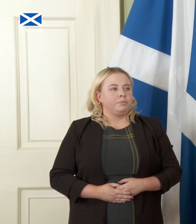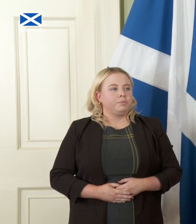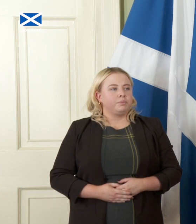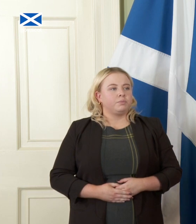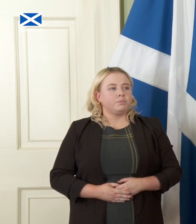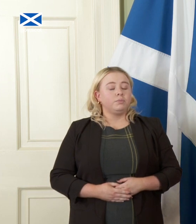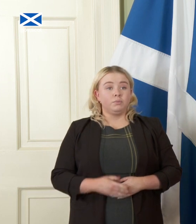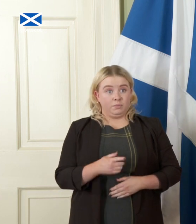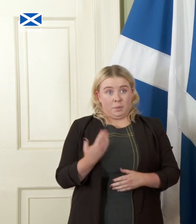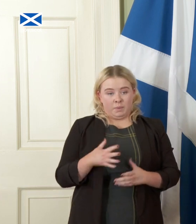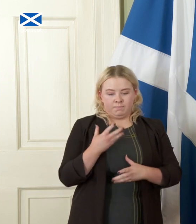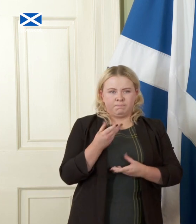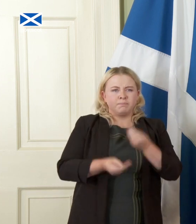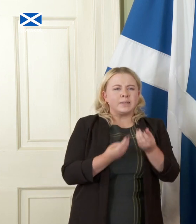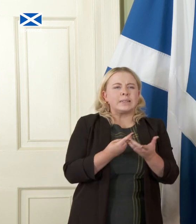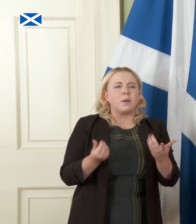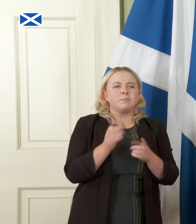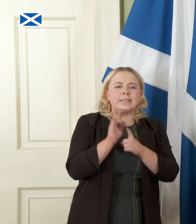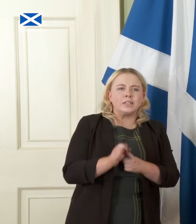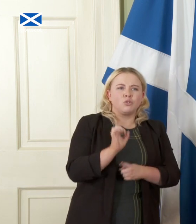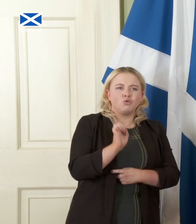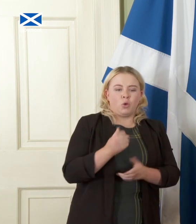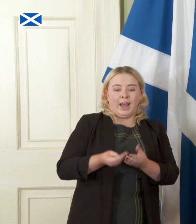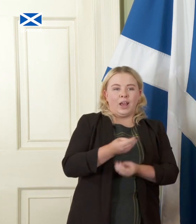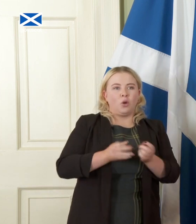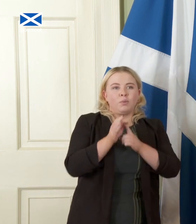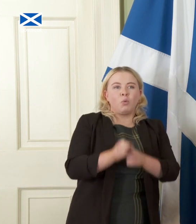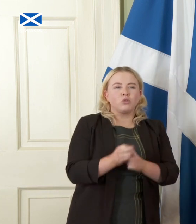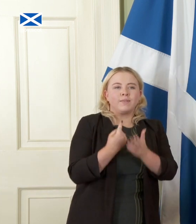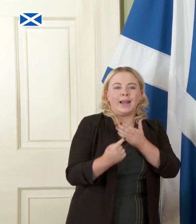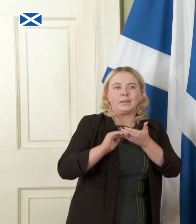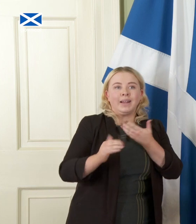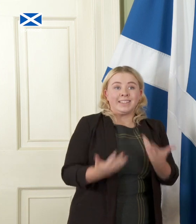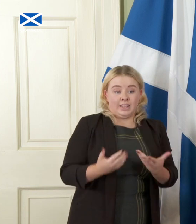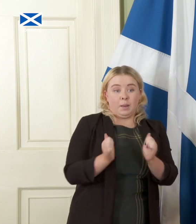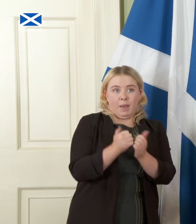the detail of your economic proposals for Independence today in this paper but do you accept